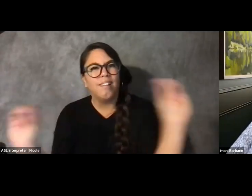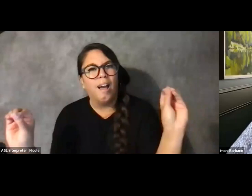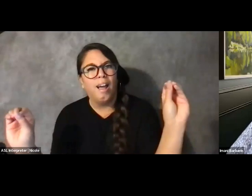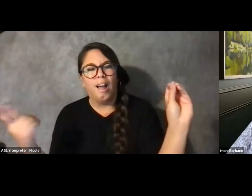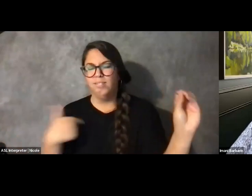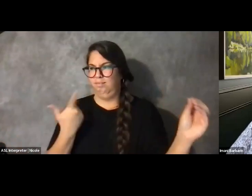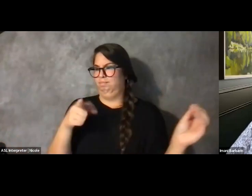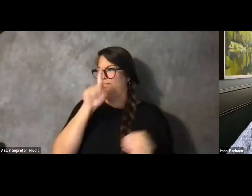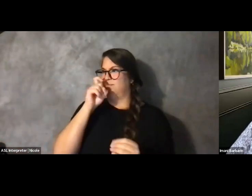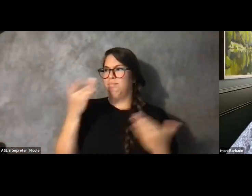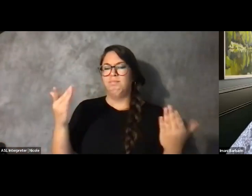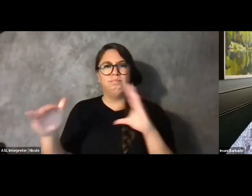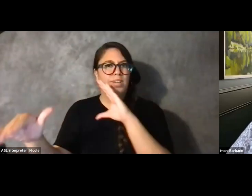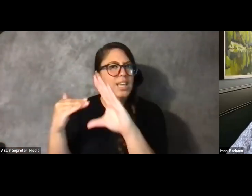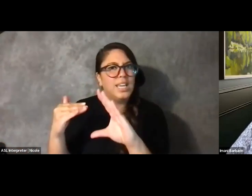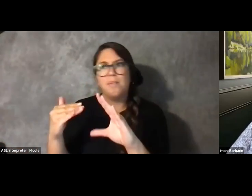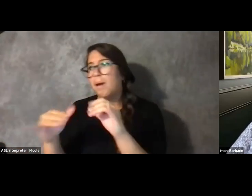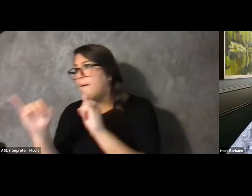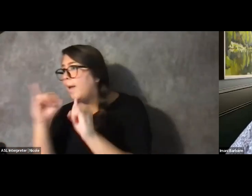Nobody would email me back for an interview. Nobody would do anything.